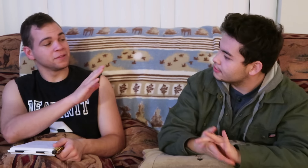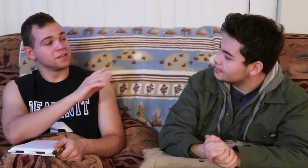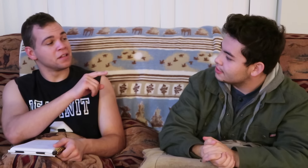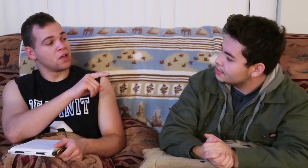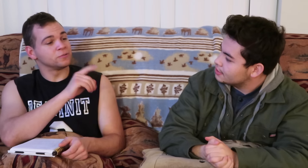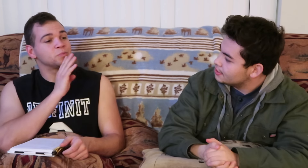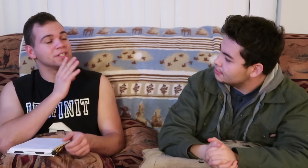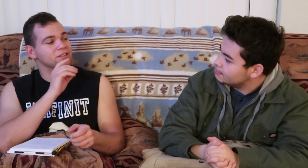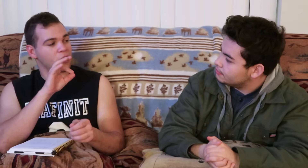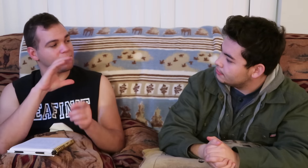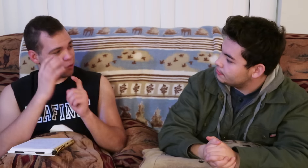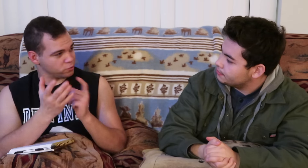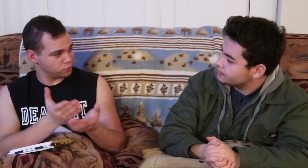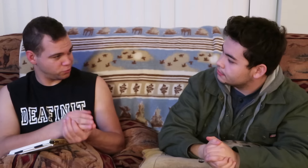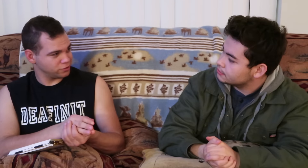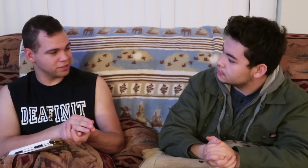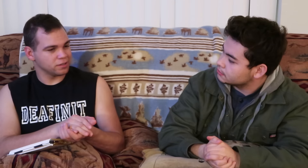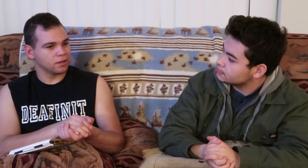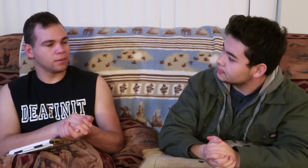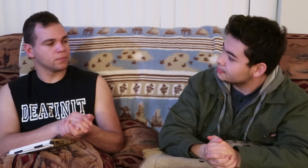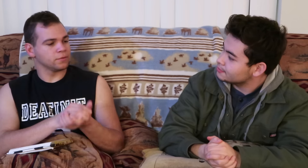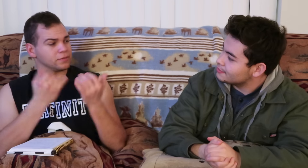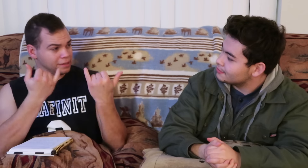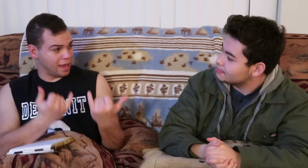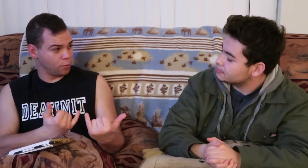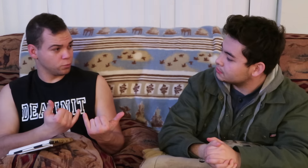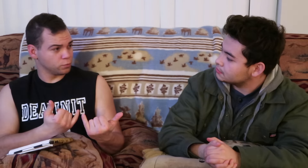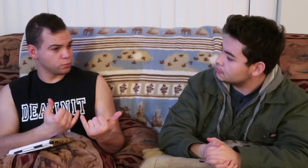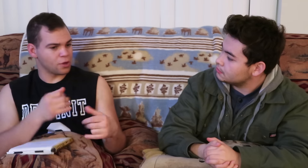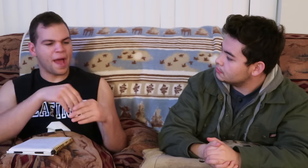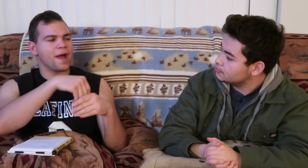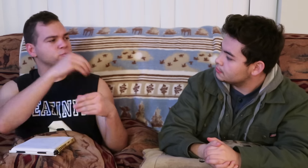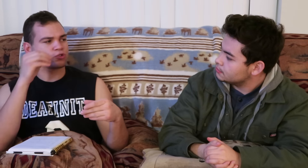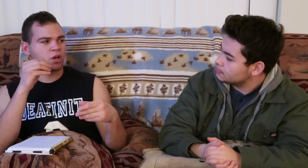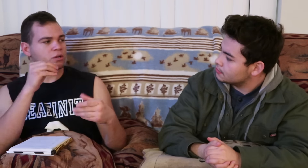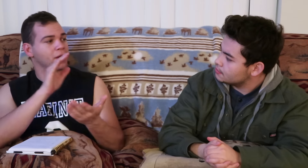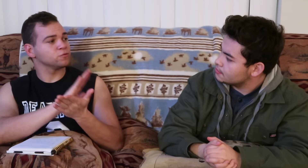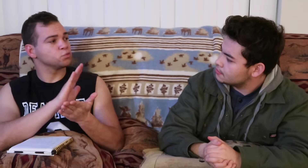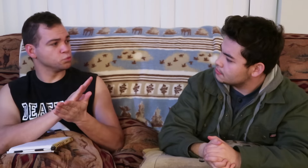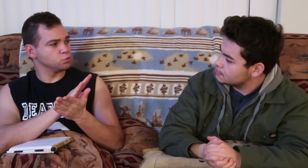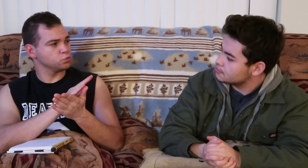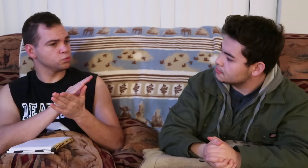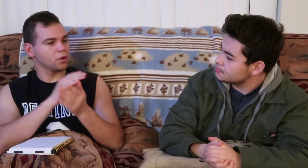so, speaking of culture, now, outside of school